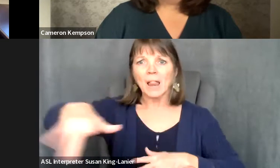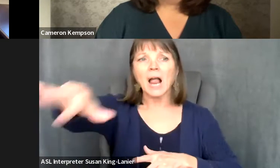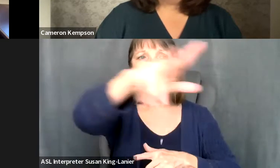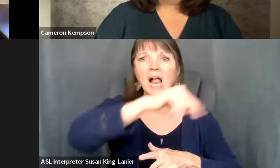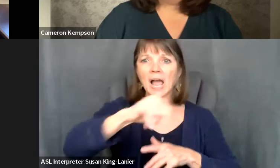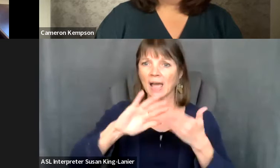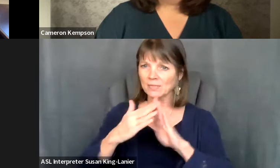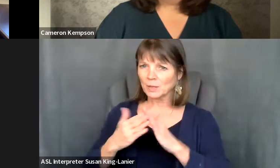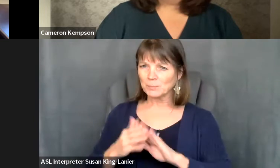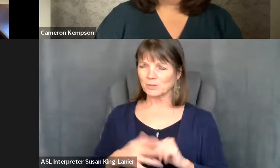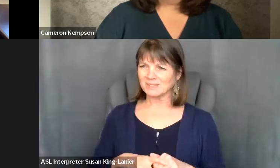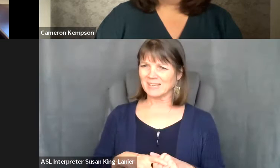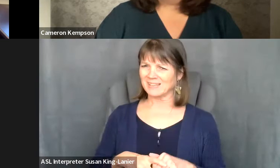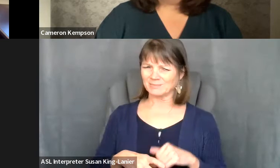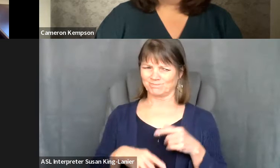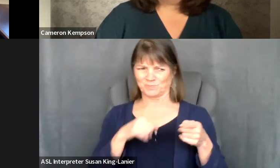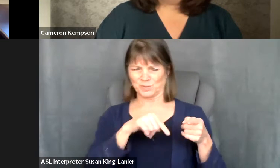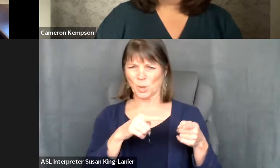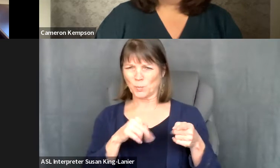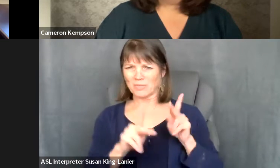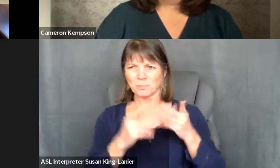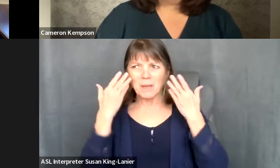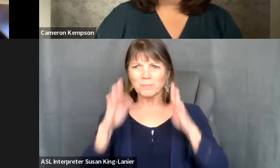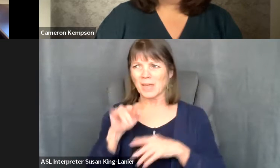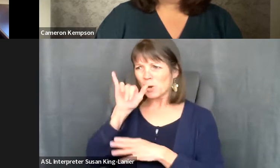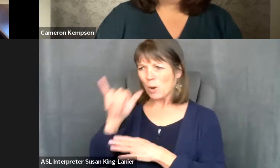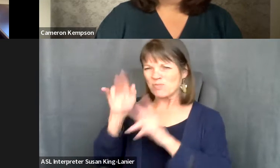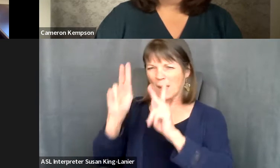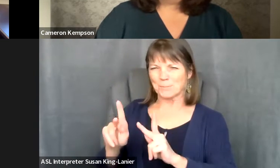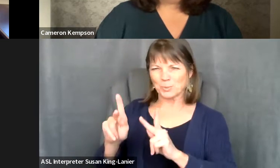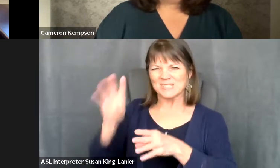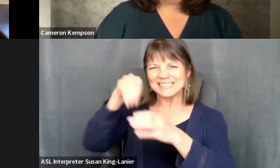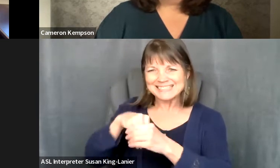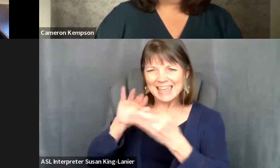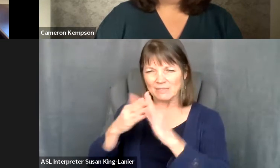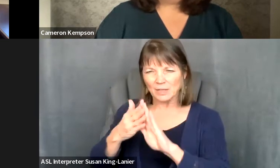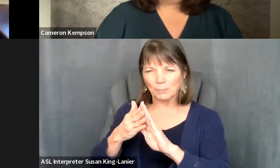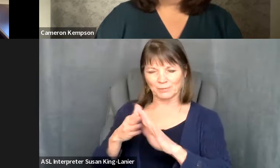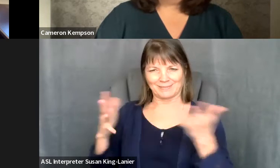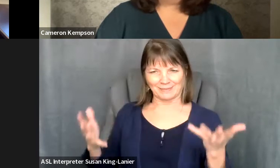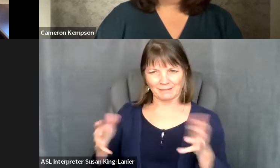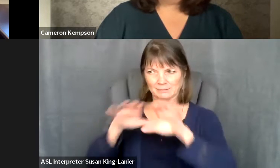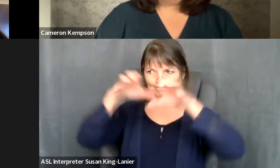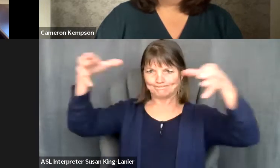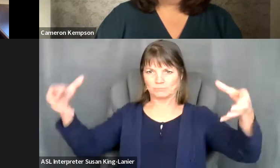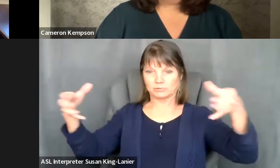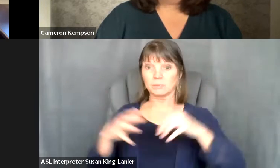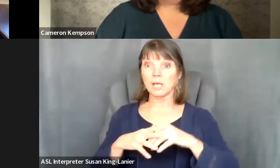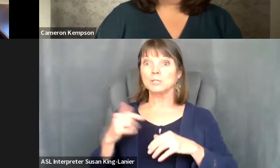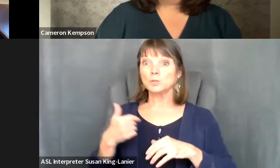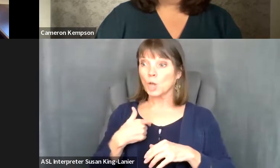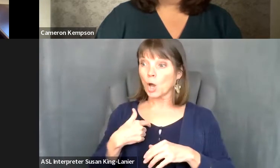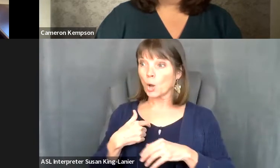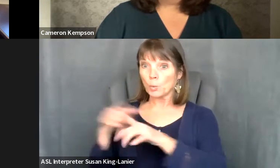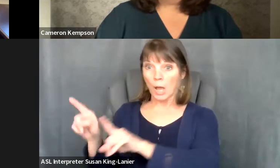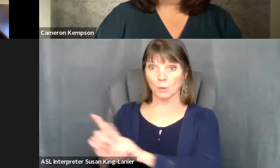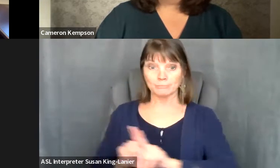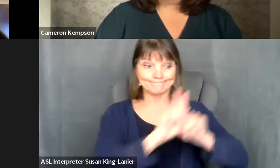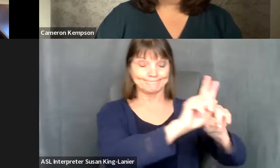Michael Smith: that that person is even a part of their community as a whole. And with when I take someone out of their home and out in the community. And